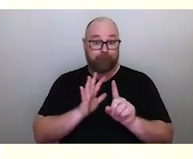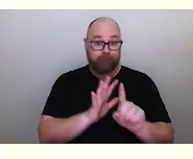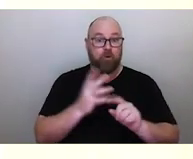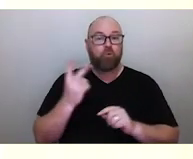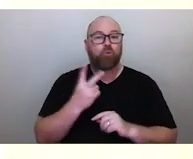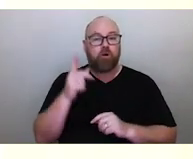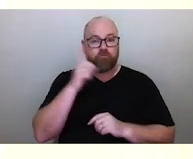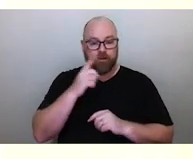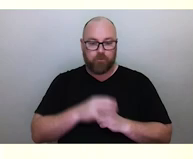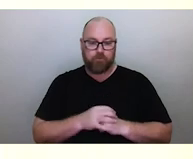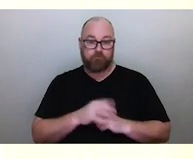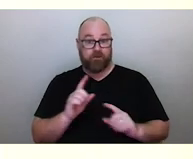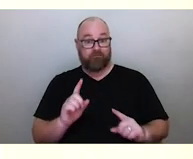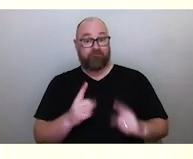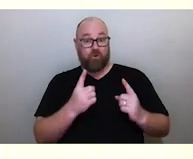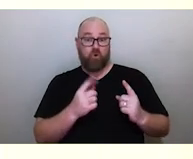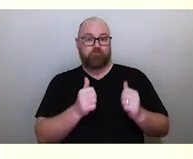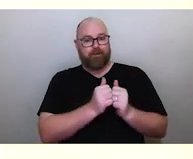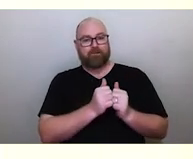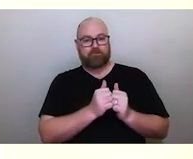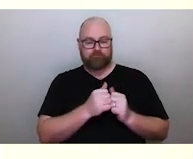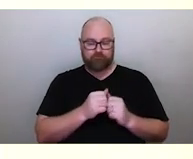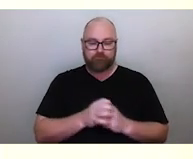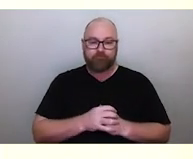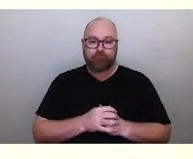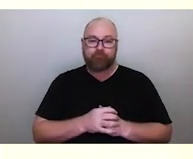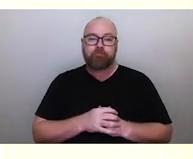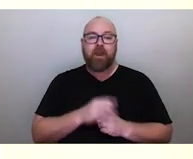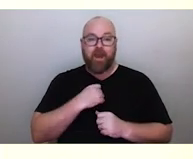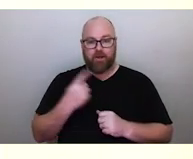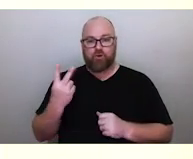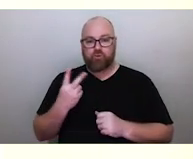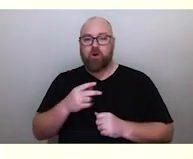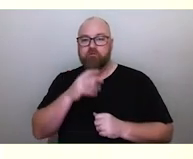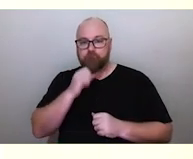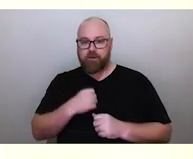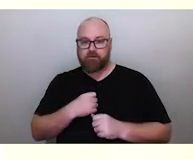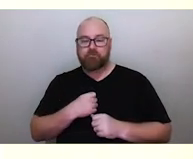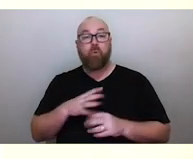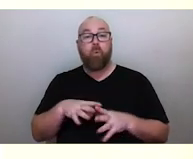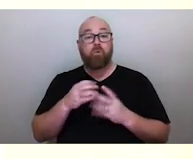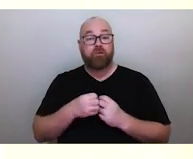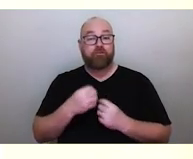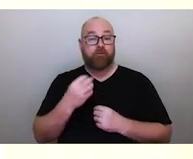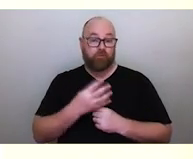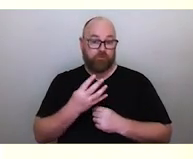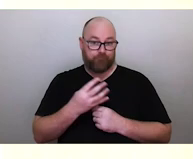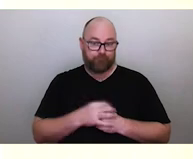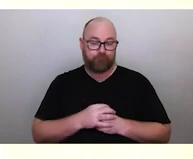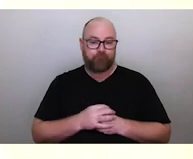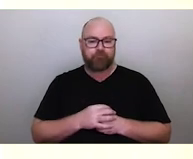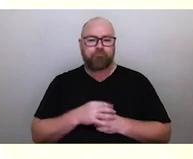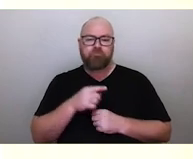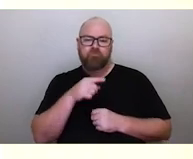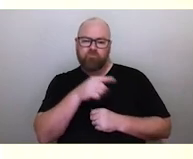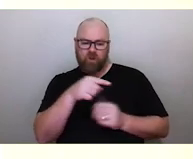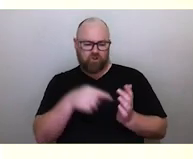He had a first mate named (Kareg), and he had a crew of 12 men. Now the traditions about Tagai vary,